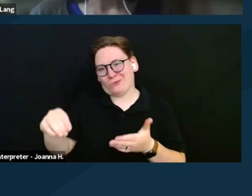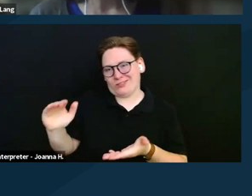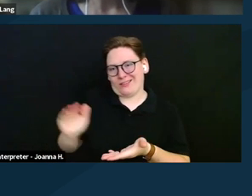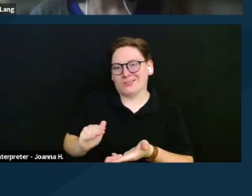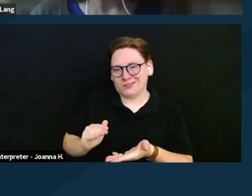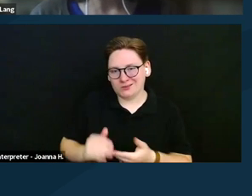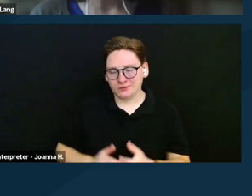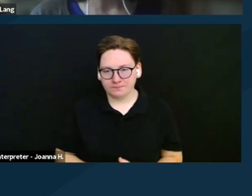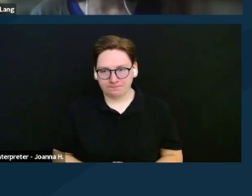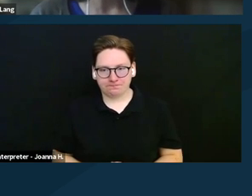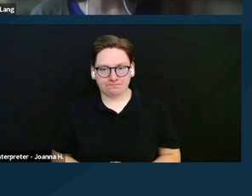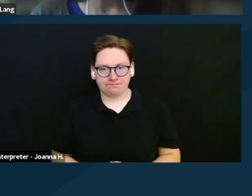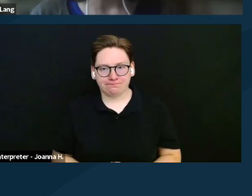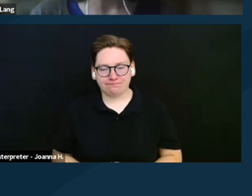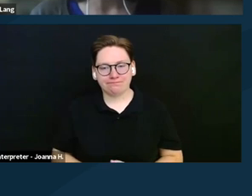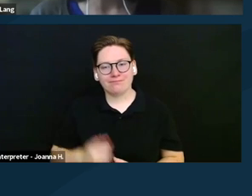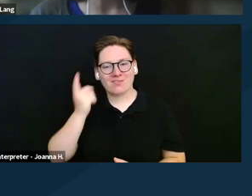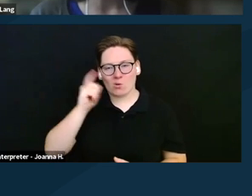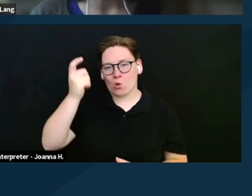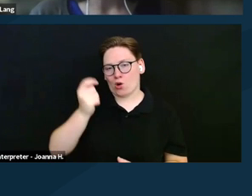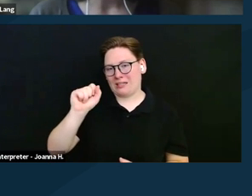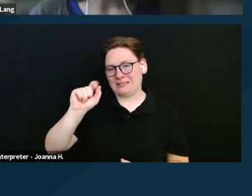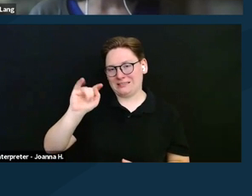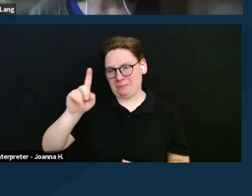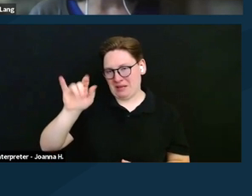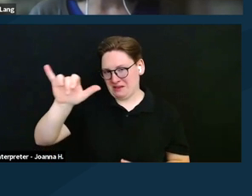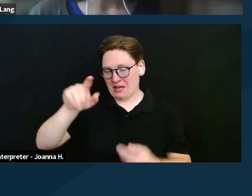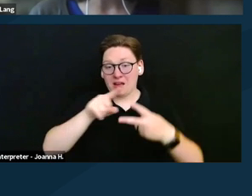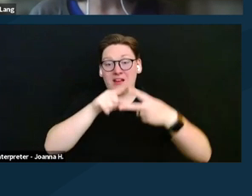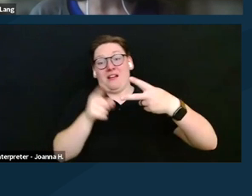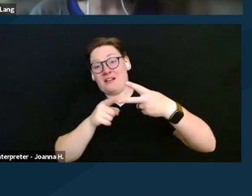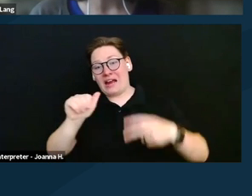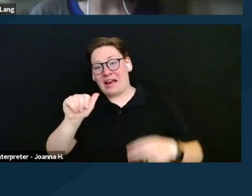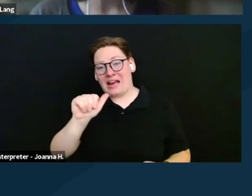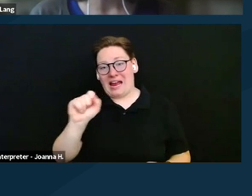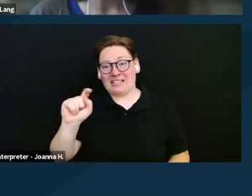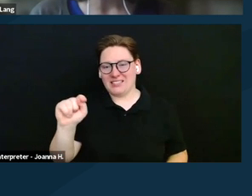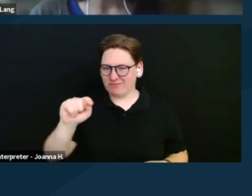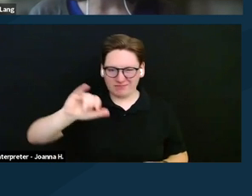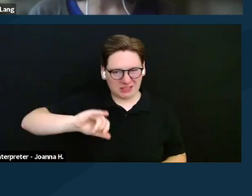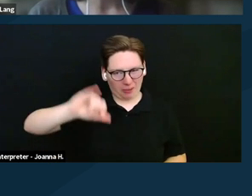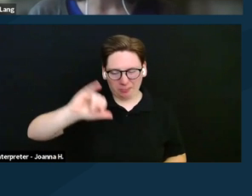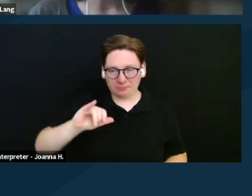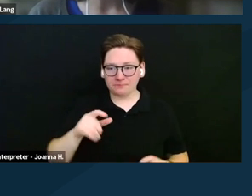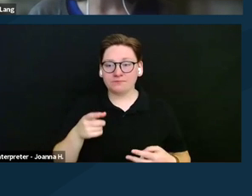And the same with the asset limit. There's a $2,000 asset limit